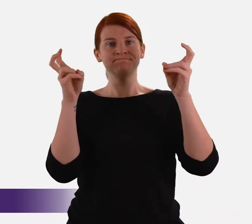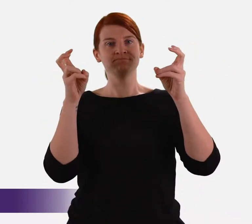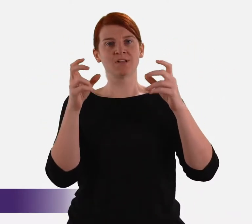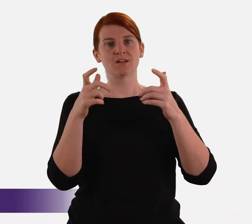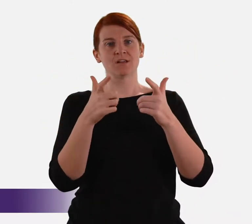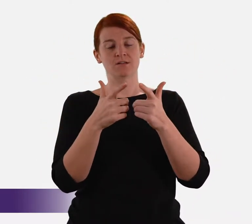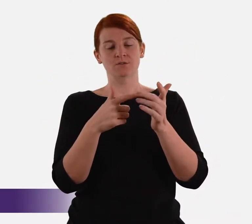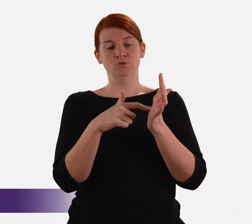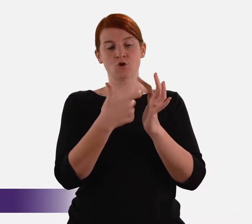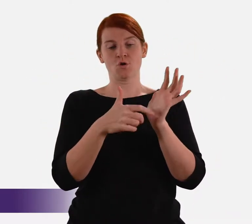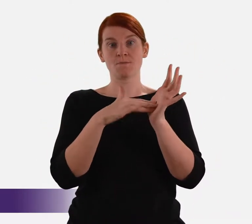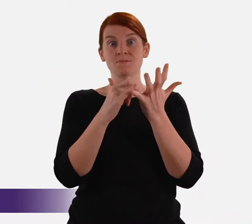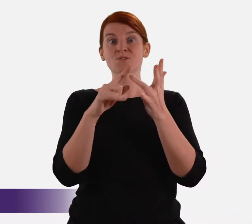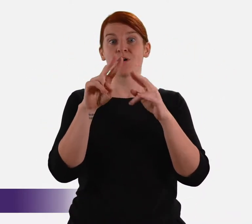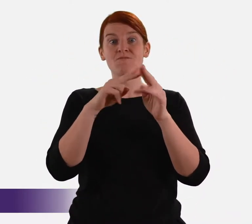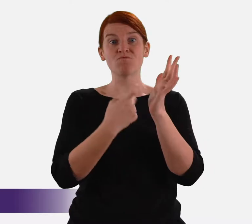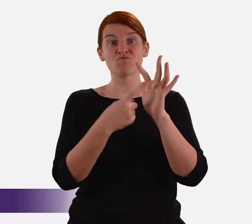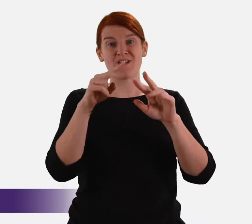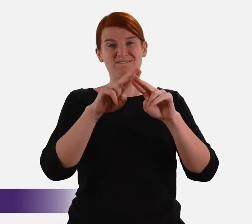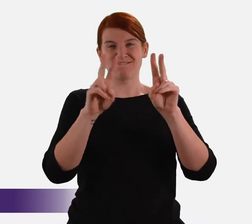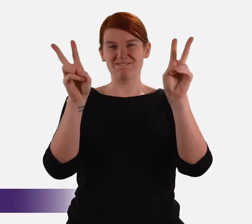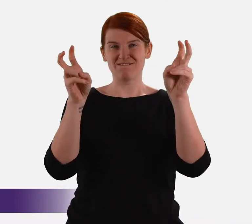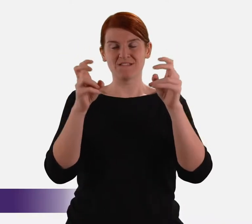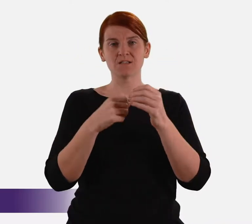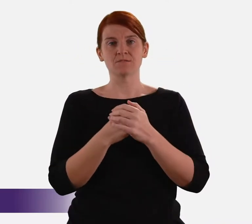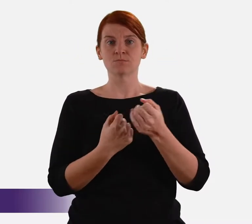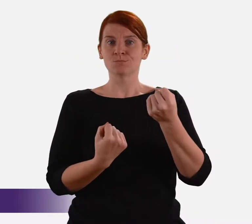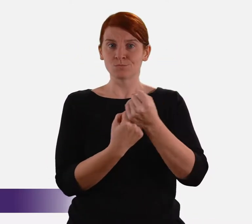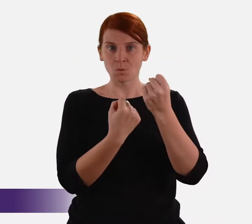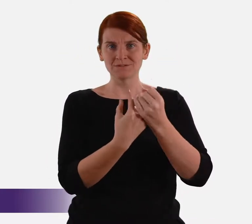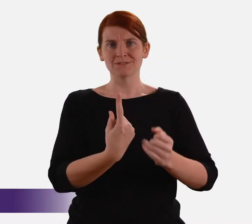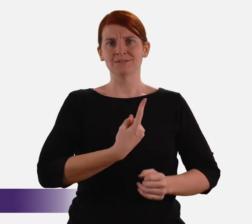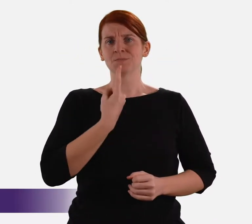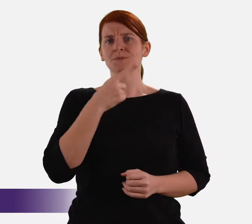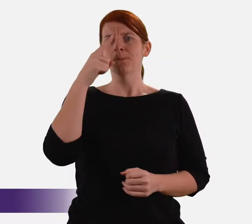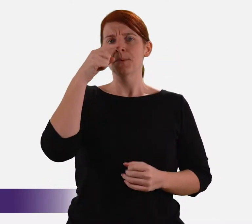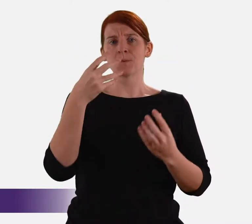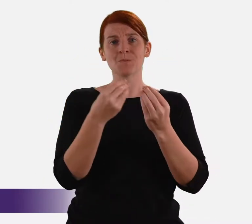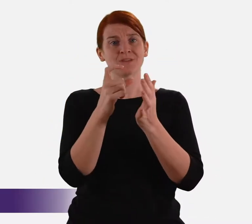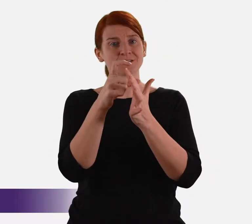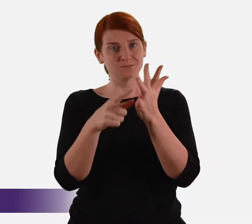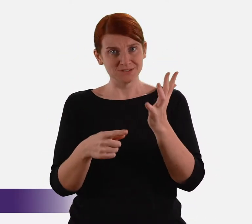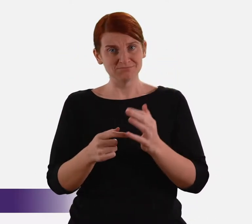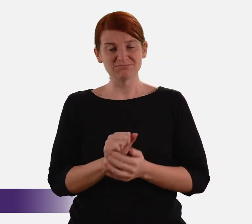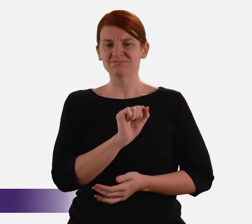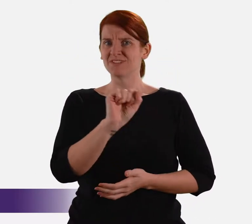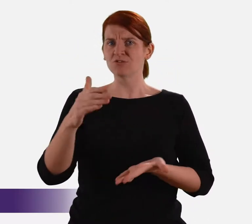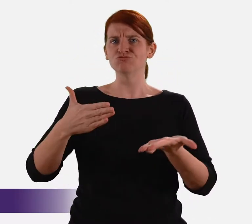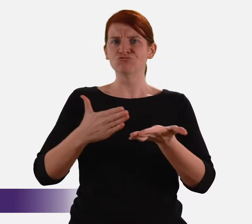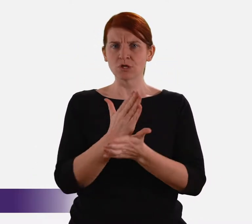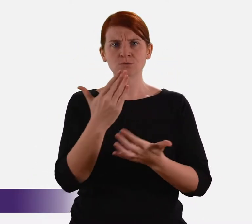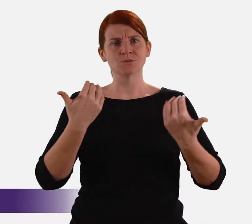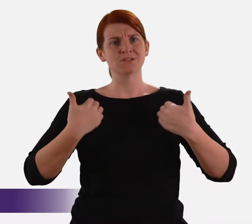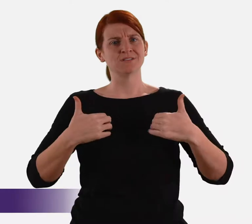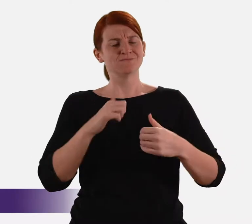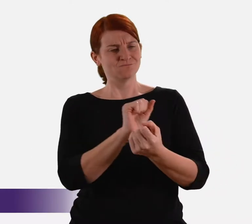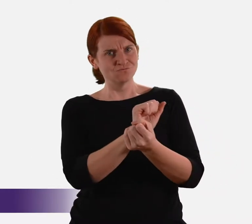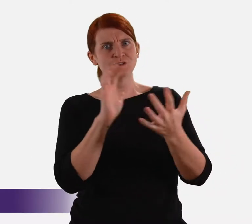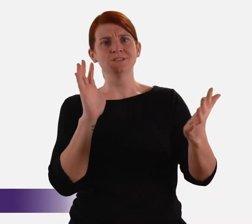in the language of the terms of reference, “supports the independence of people with disability and their right to live free